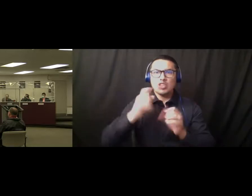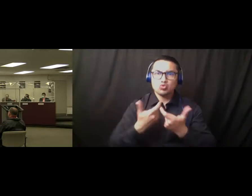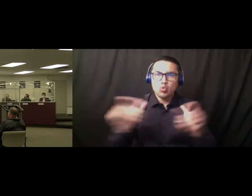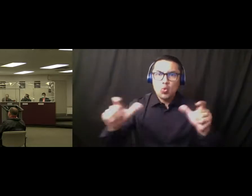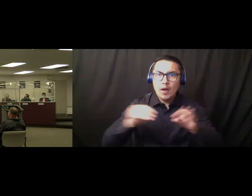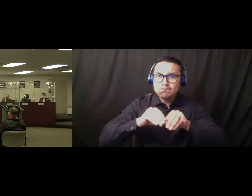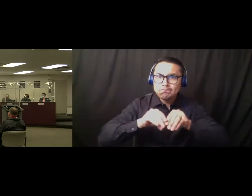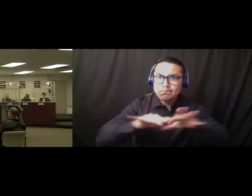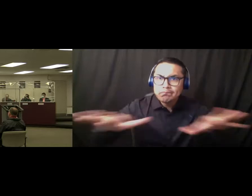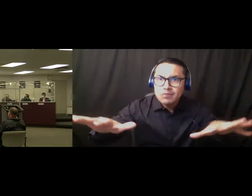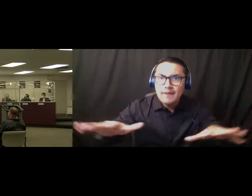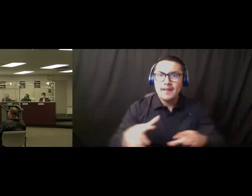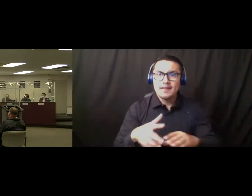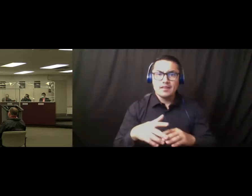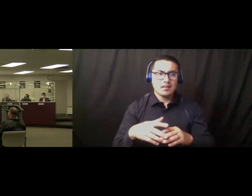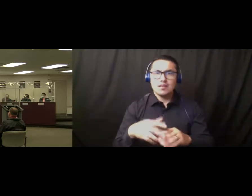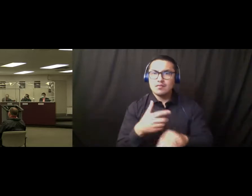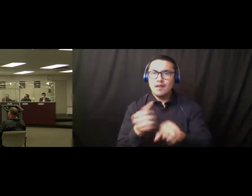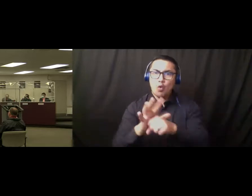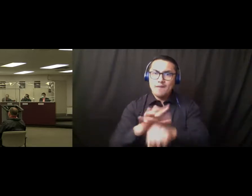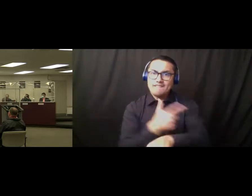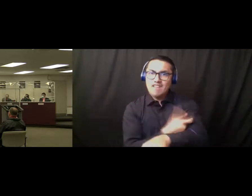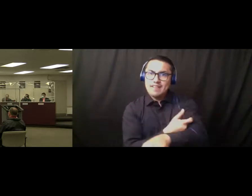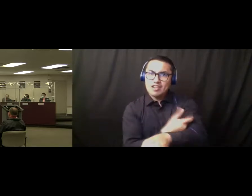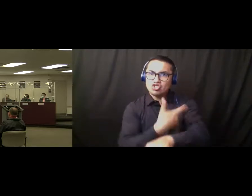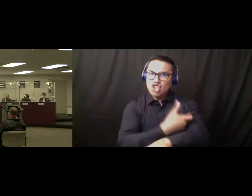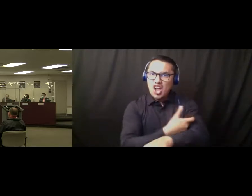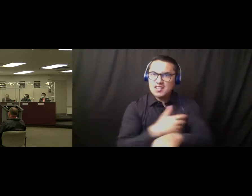Um, there are several locations for the vaccine availability throughout town